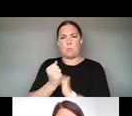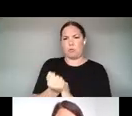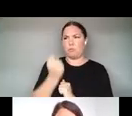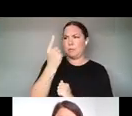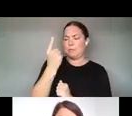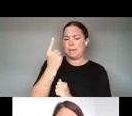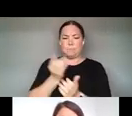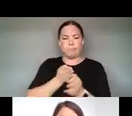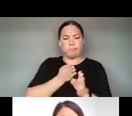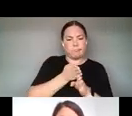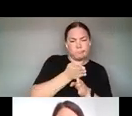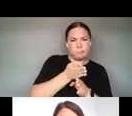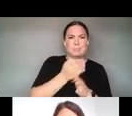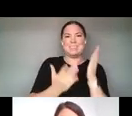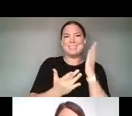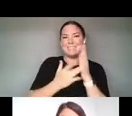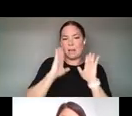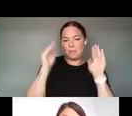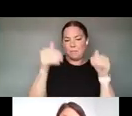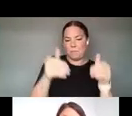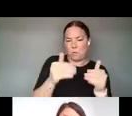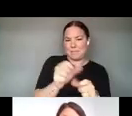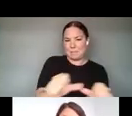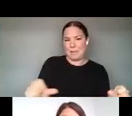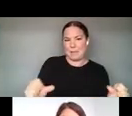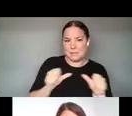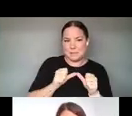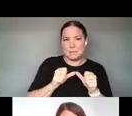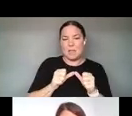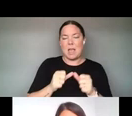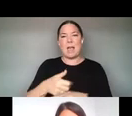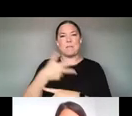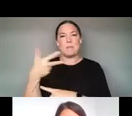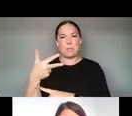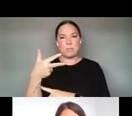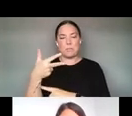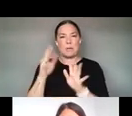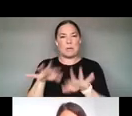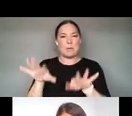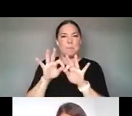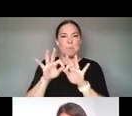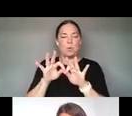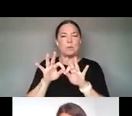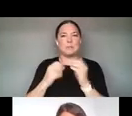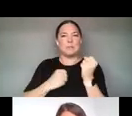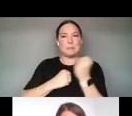ART SPACE AND THERE ARE THREE INTERCONNECTED PILLARS OF SUPPORT. THAT'S IN-PERSON GATHERINGS,